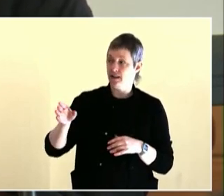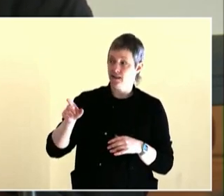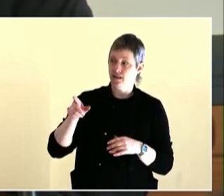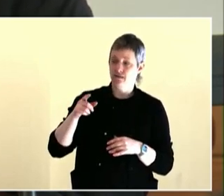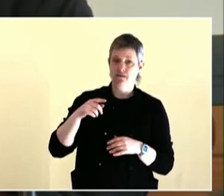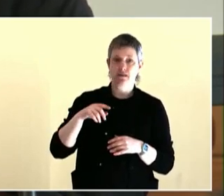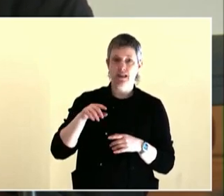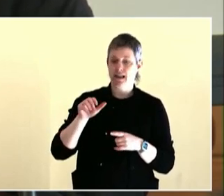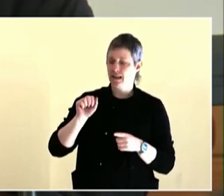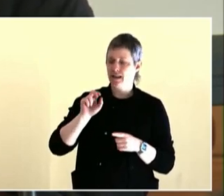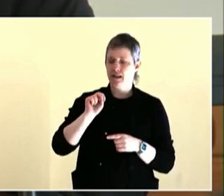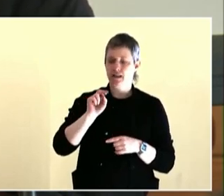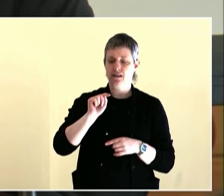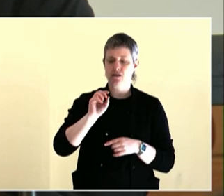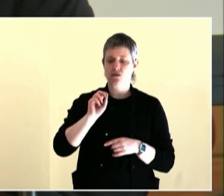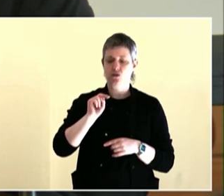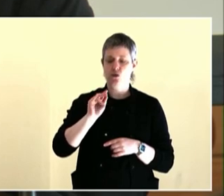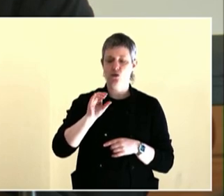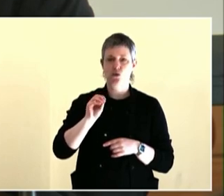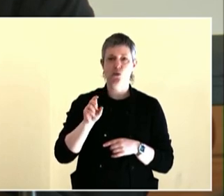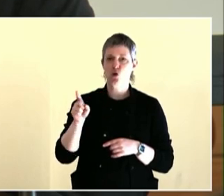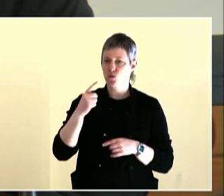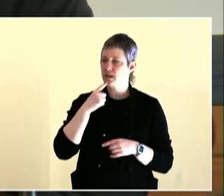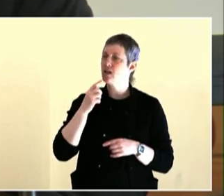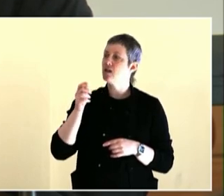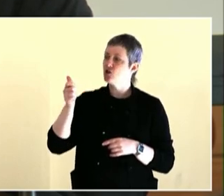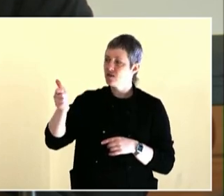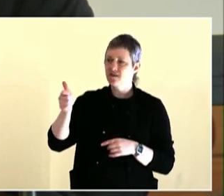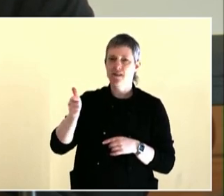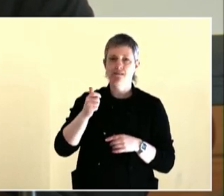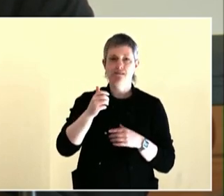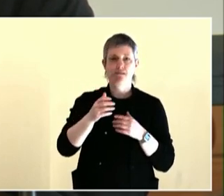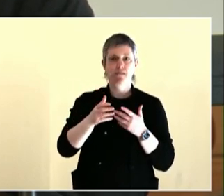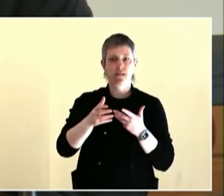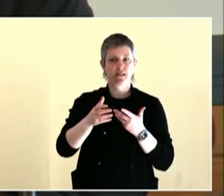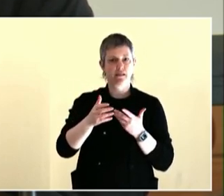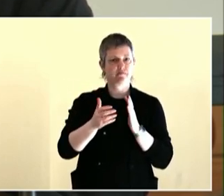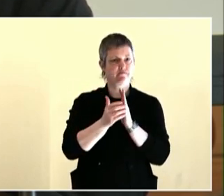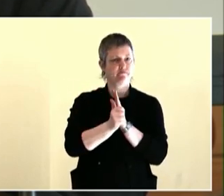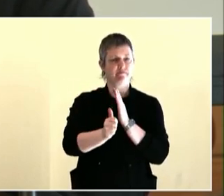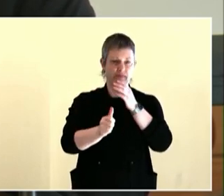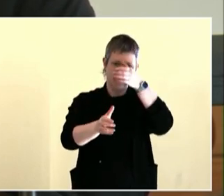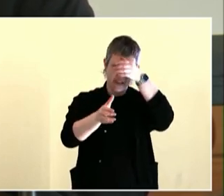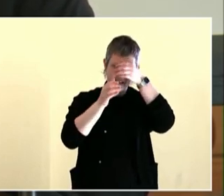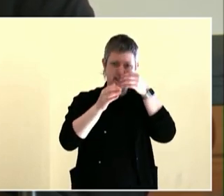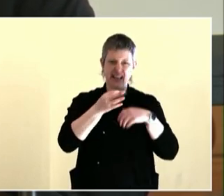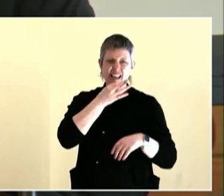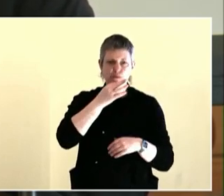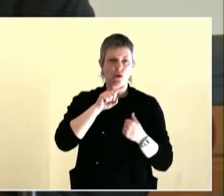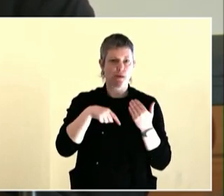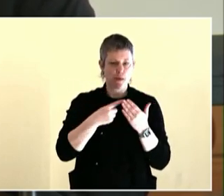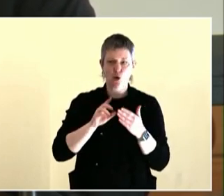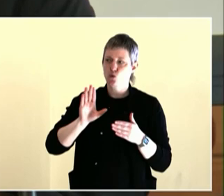need to engage our community engagement specialists, I feel that. I remember driving around in my